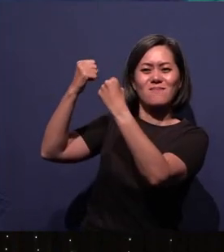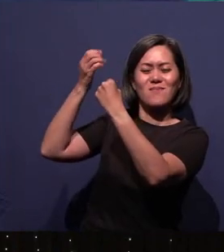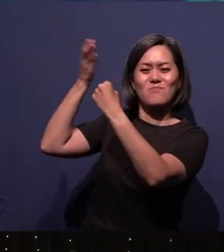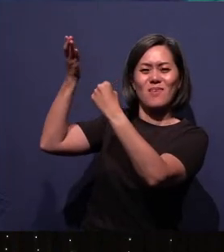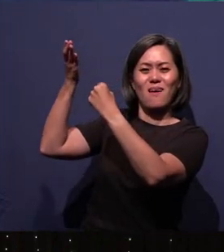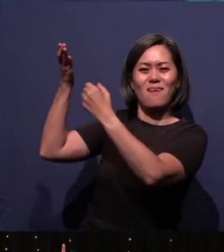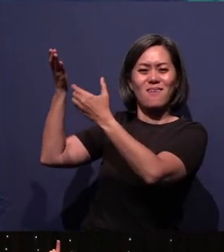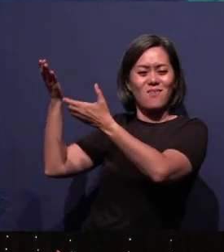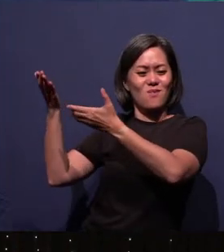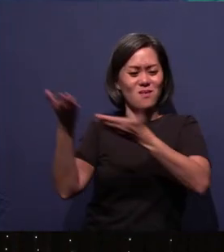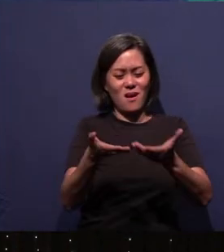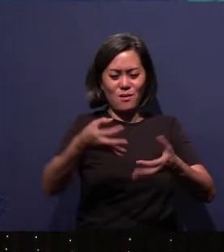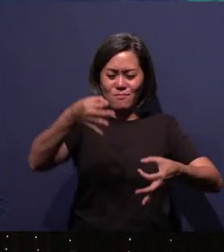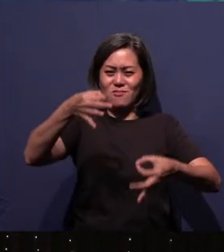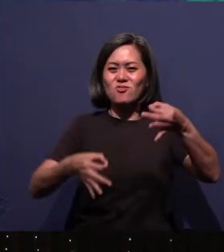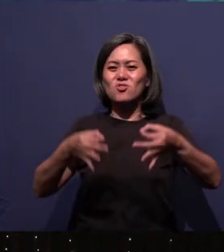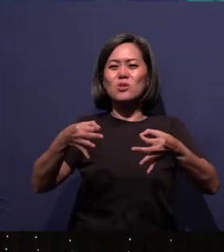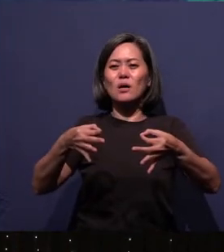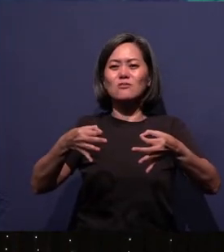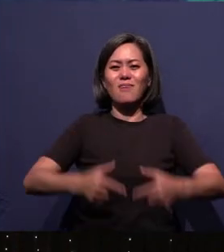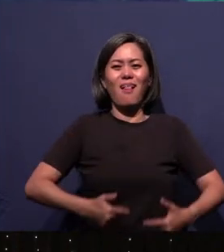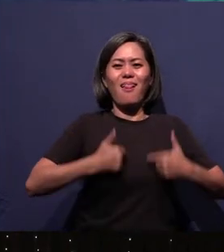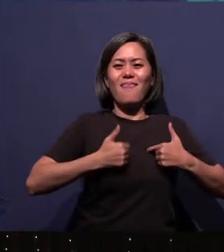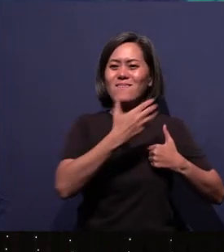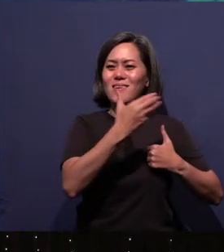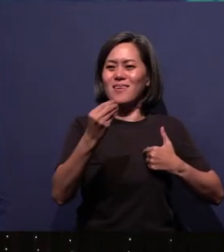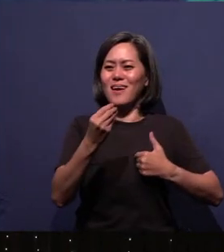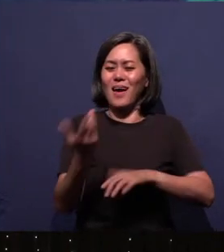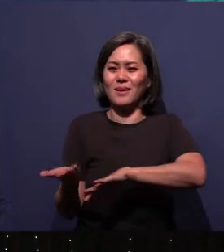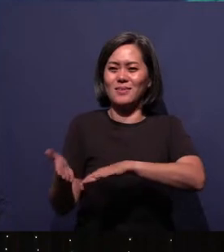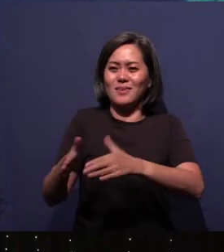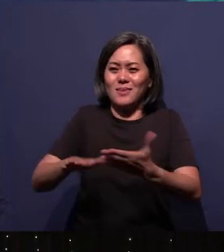From there He will come to judge the living and the dead.